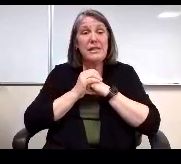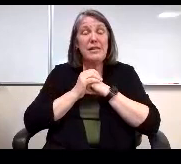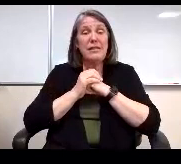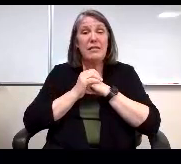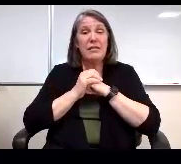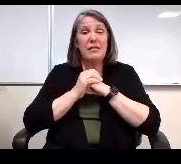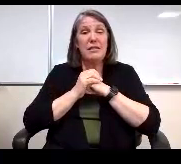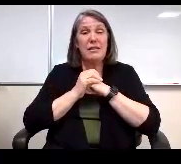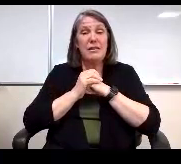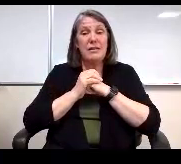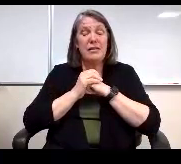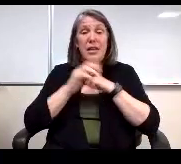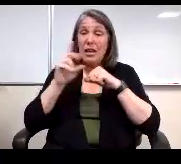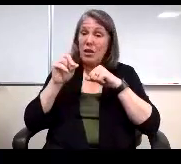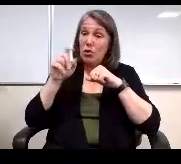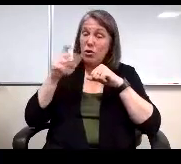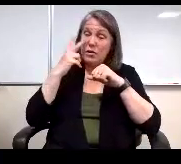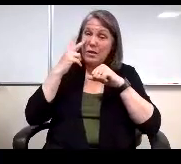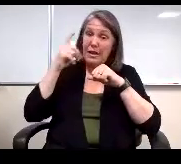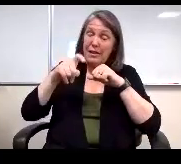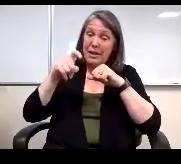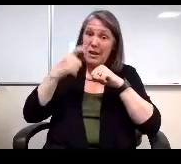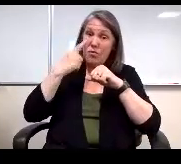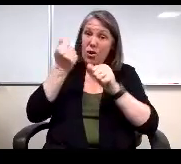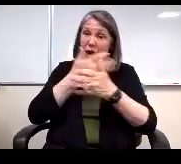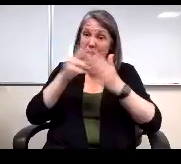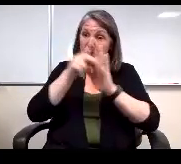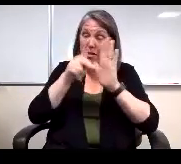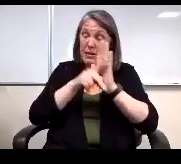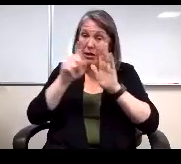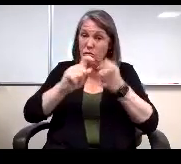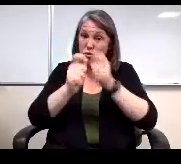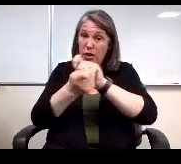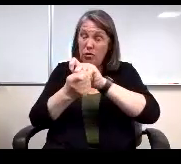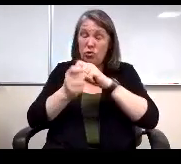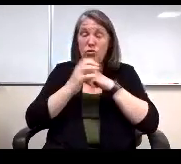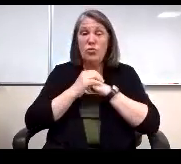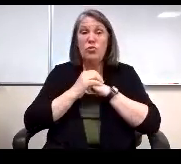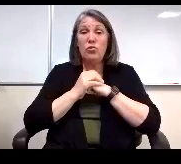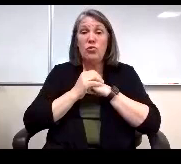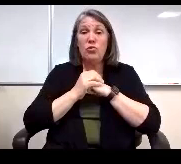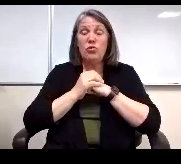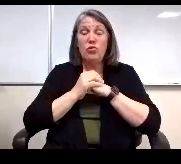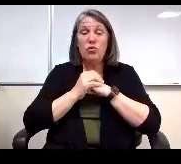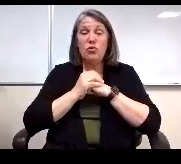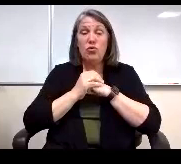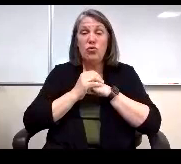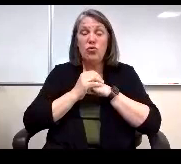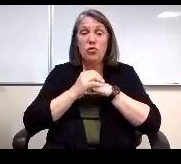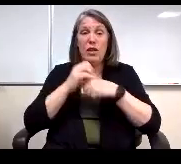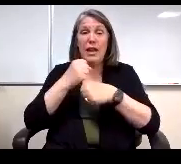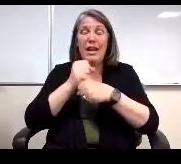And you see the need for any part of this policy to be changed. And I have made a seating chart error.